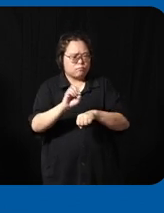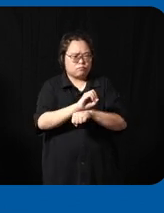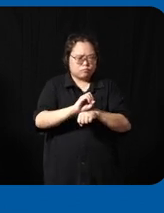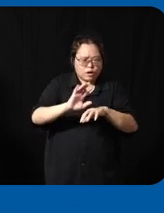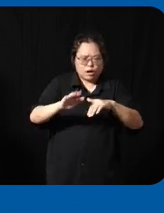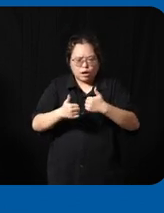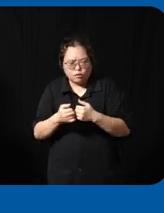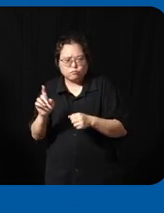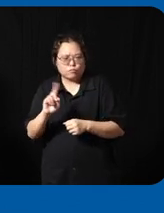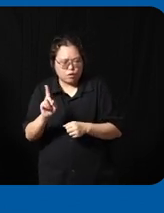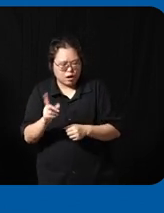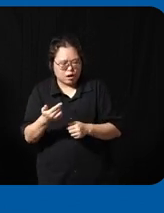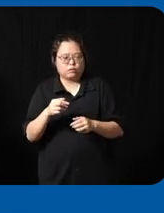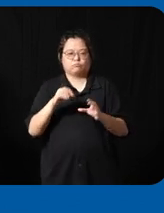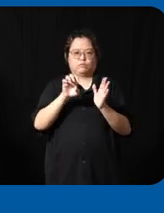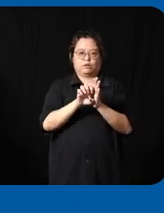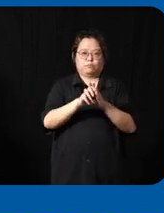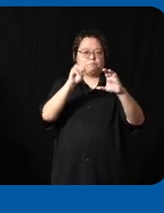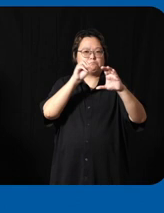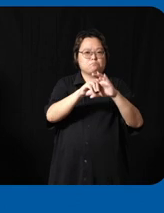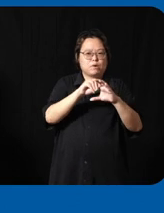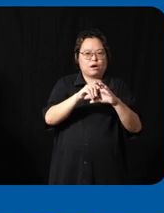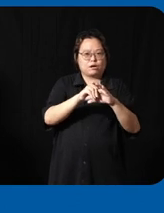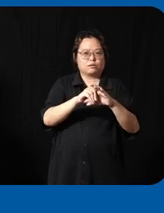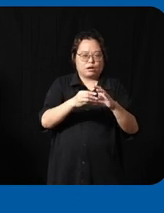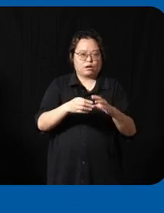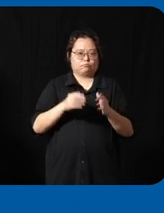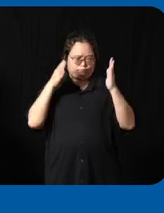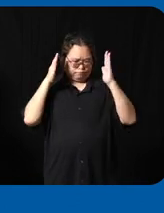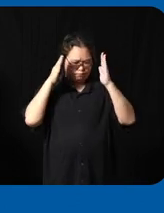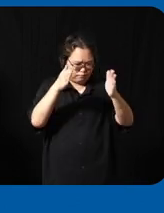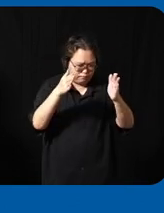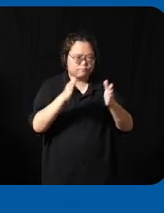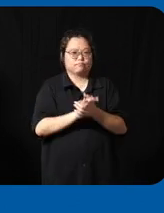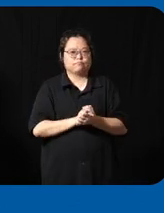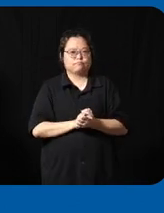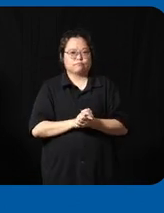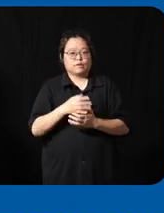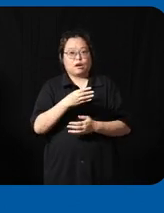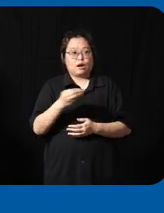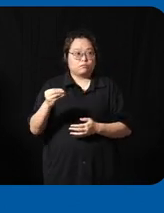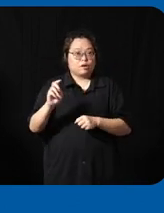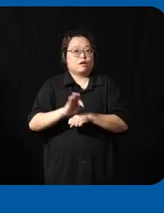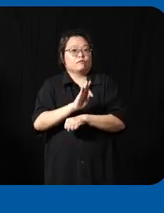could be in terms of the markets uh it could also be in terms of the different functions uh because